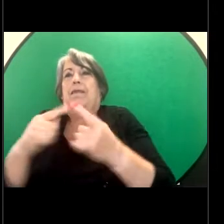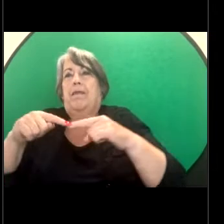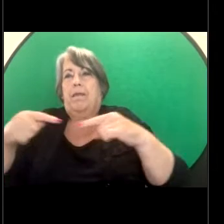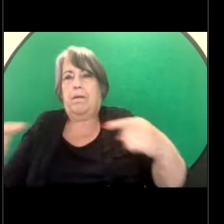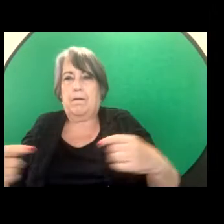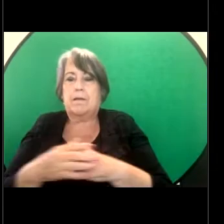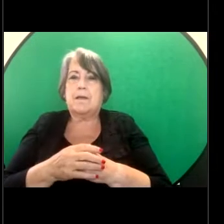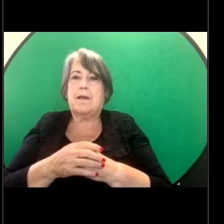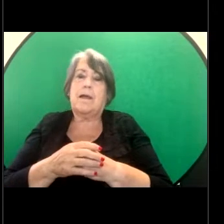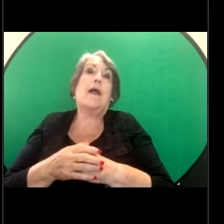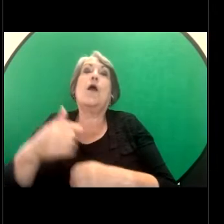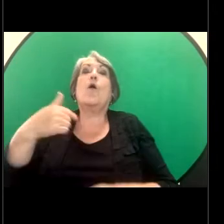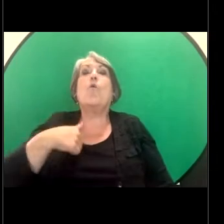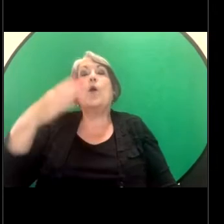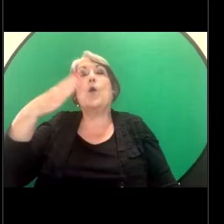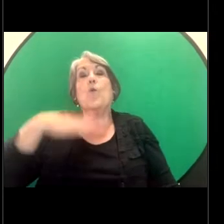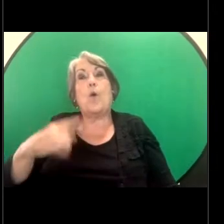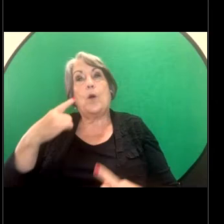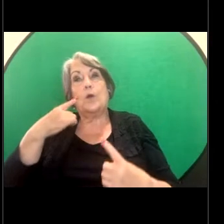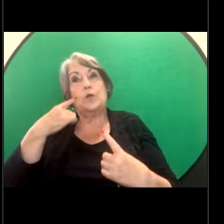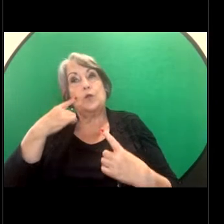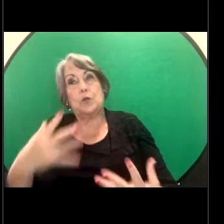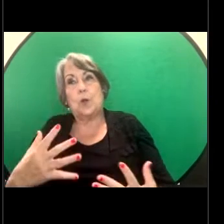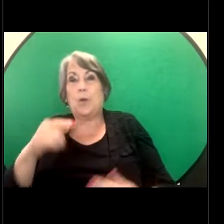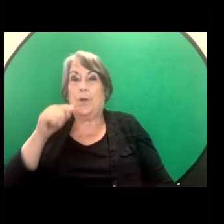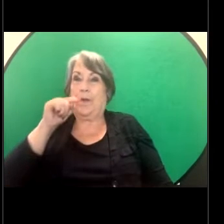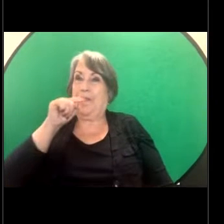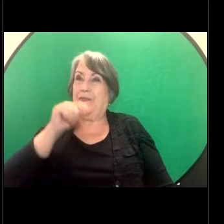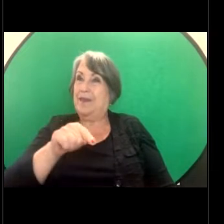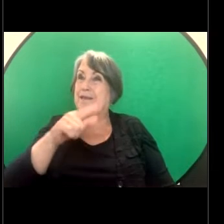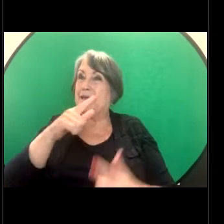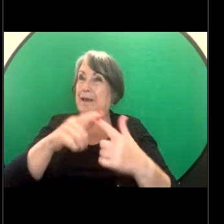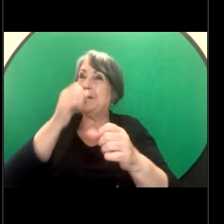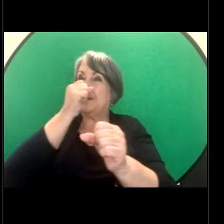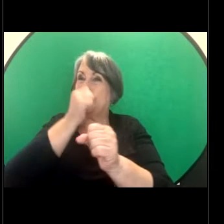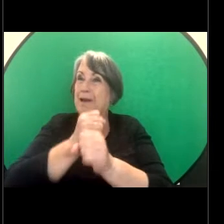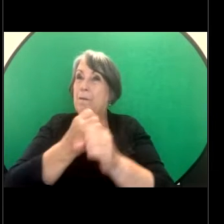We also just wanted to point out that this scenario has occurred in the workplace,